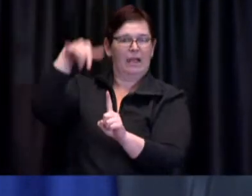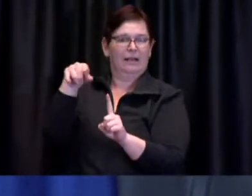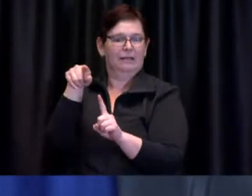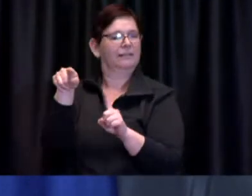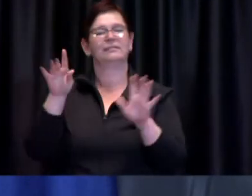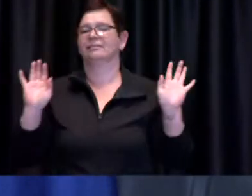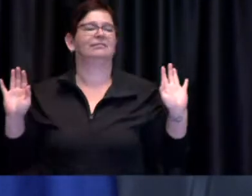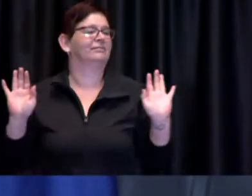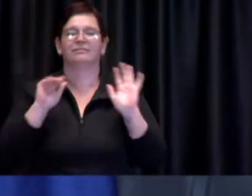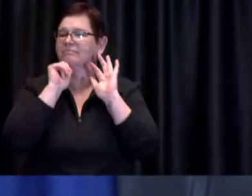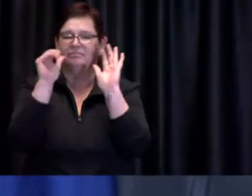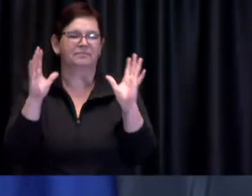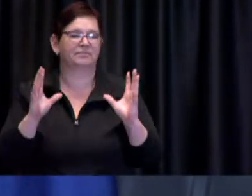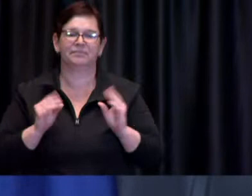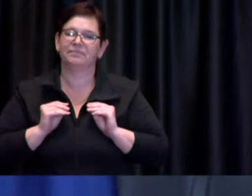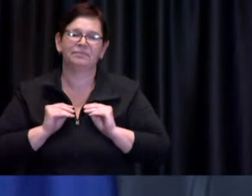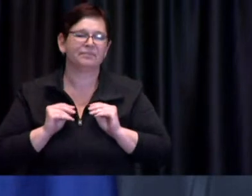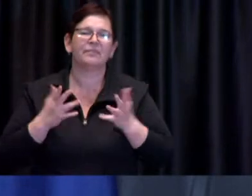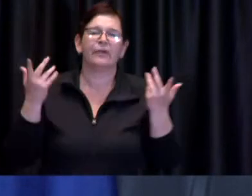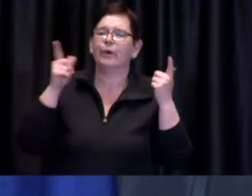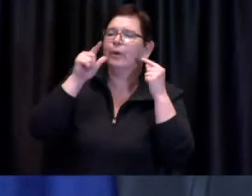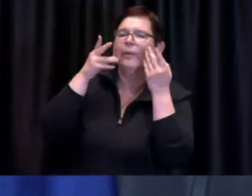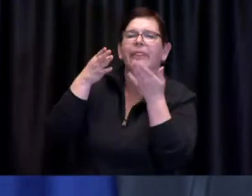has to be done hand in hand with dealing with the other issue of of